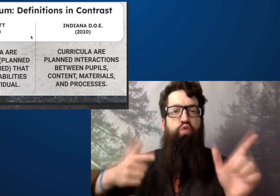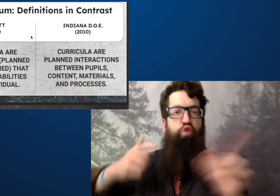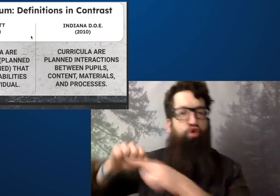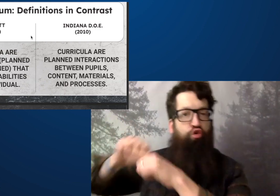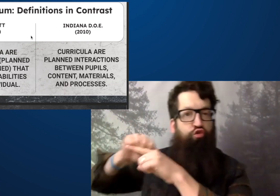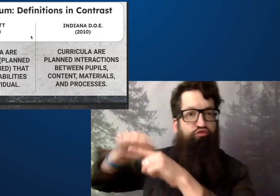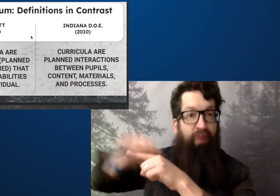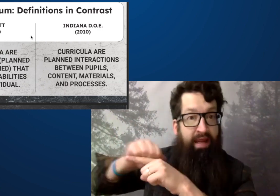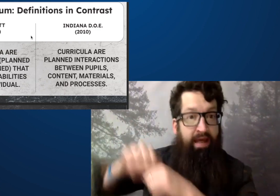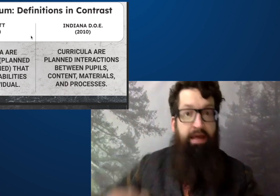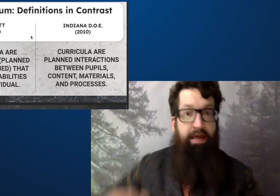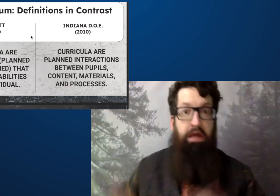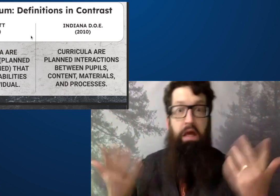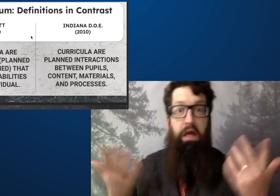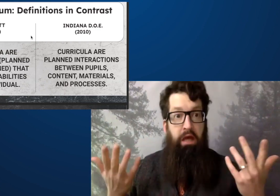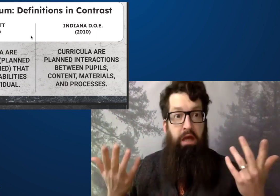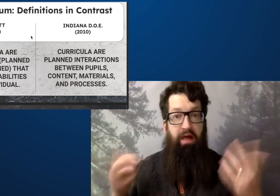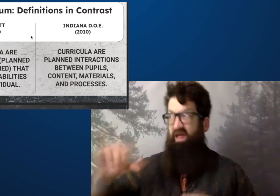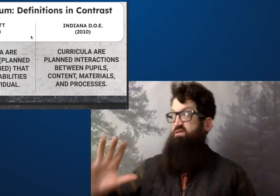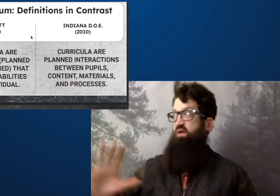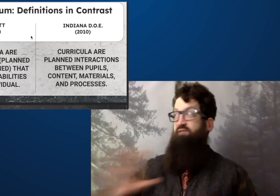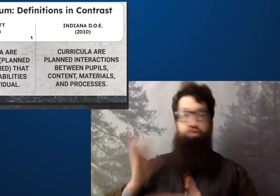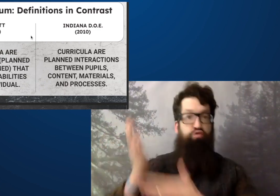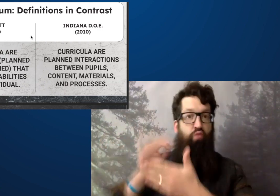And so because of that,